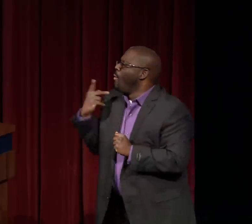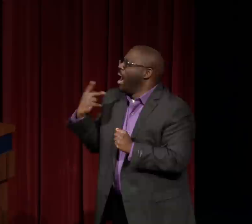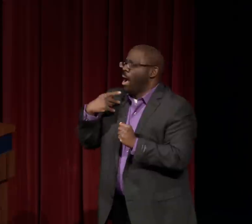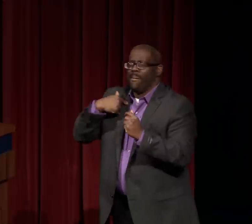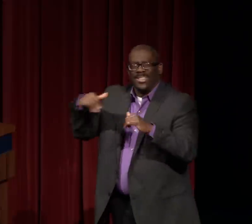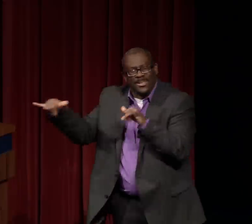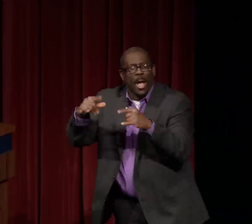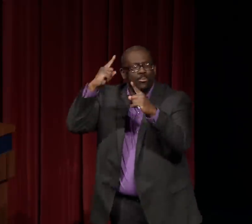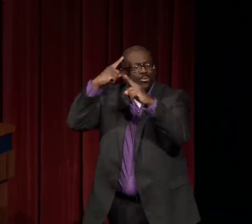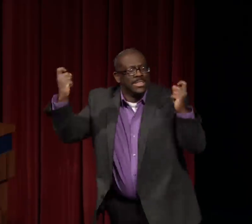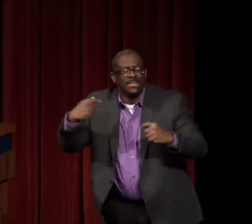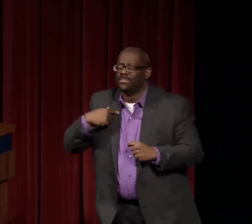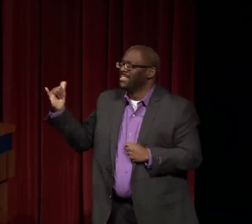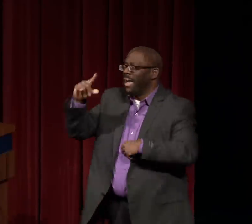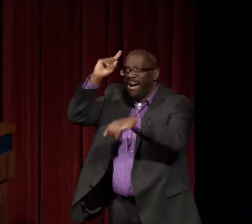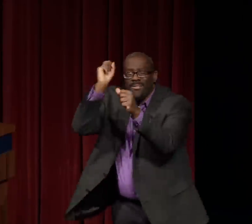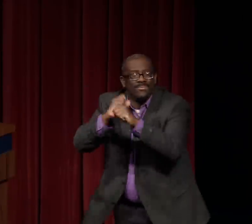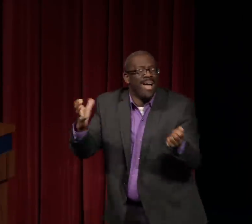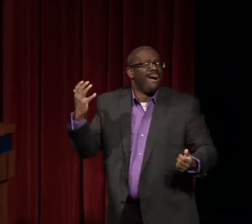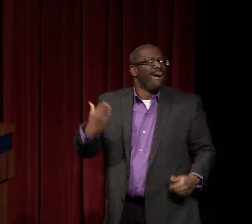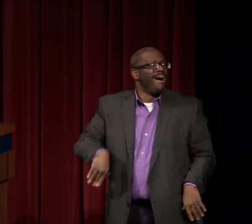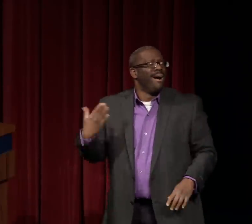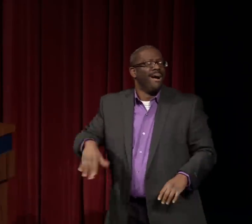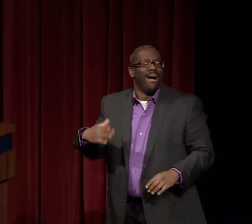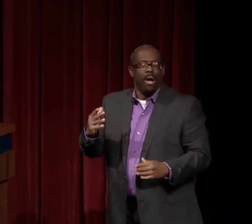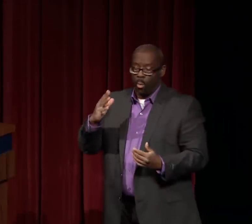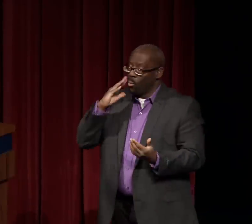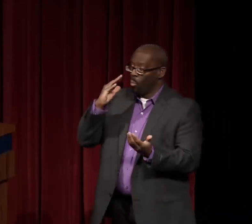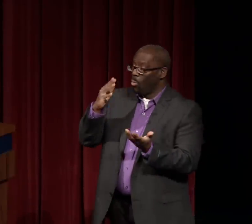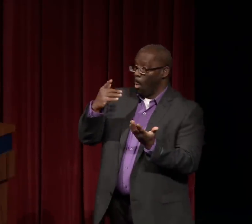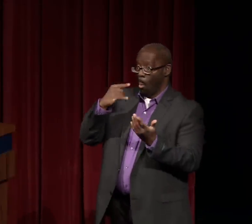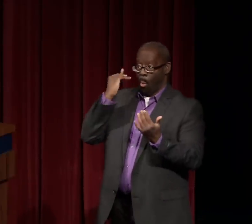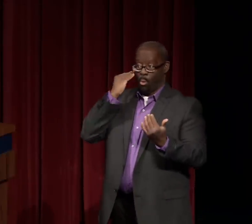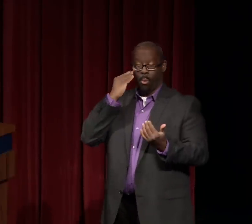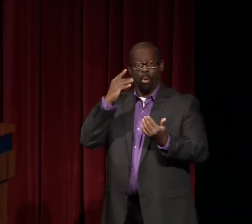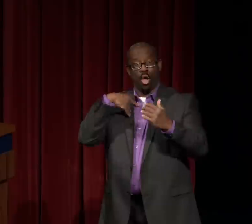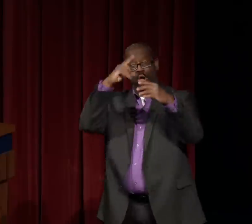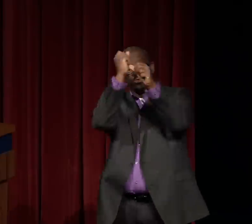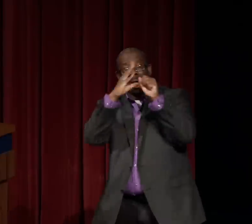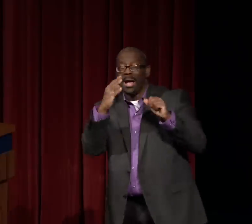We supported each other. We were there for each other. We had the same dreams. We had the same visions.